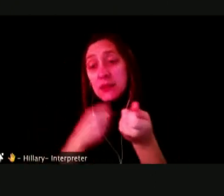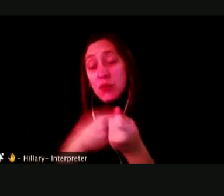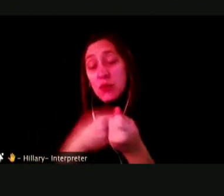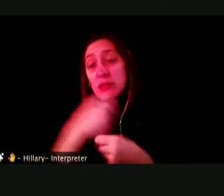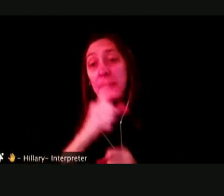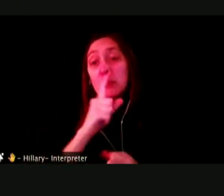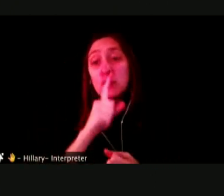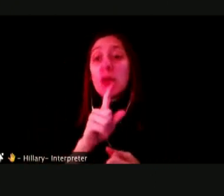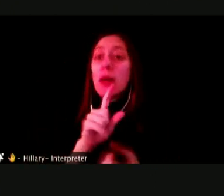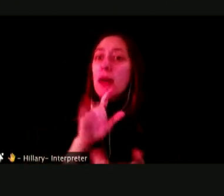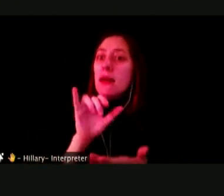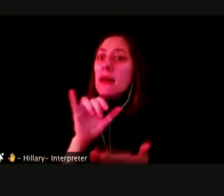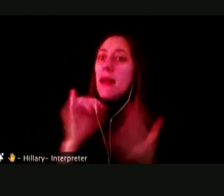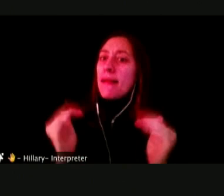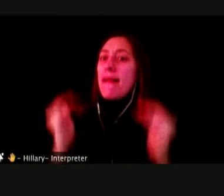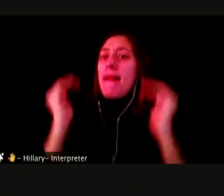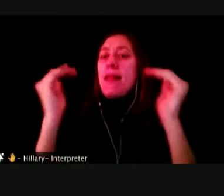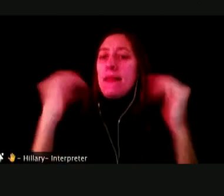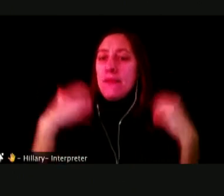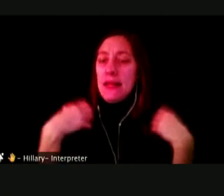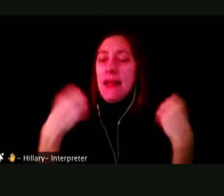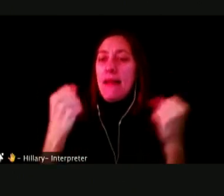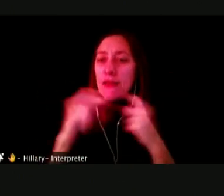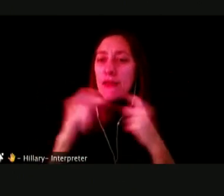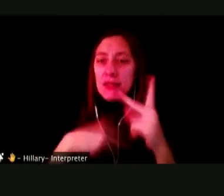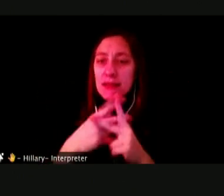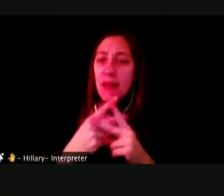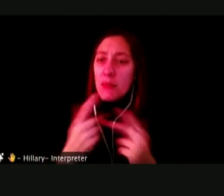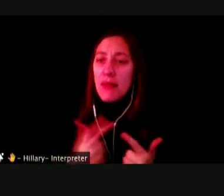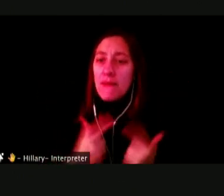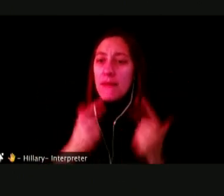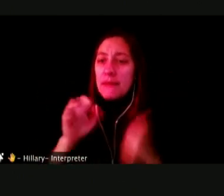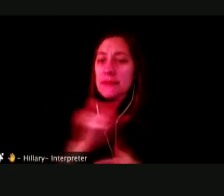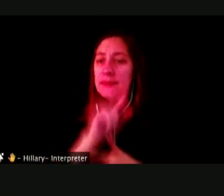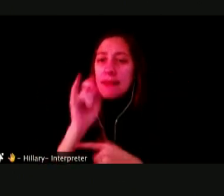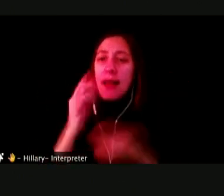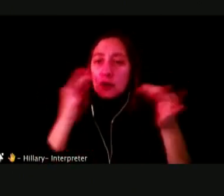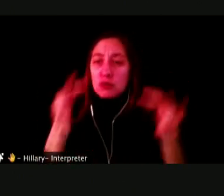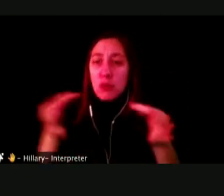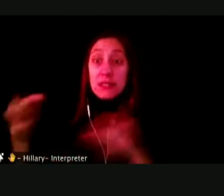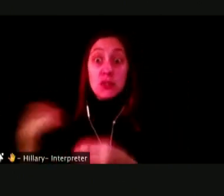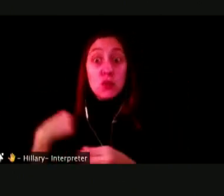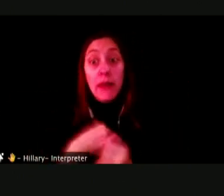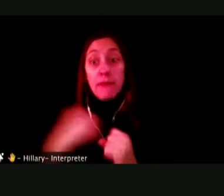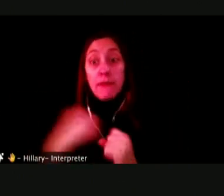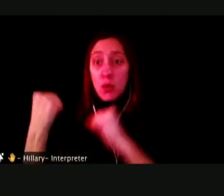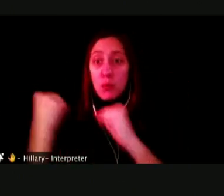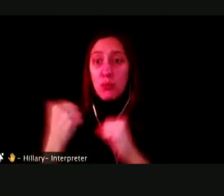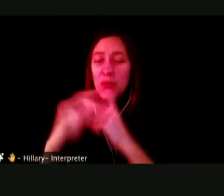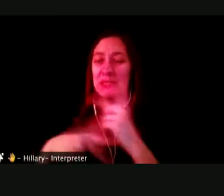AND ELEVATE A HEALTHY LIFESTYLE CHOICES. WE HAVE A ROBUST PROGRAM PLANNED FOR YOU TODAY.